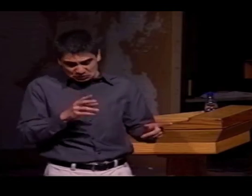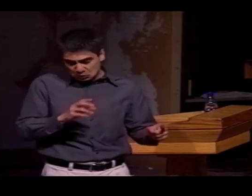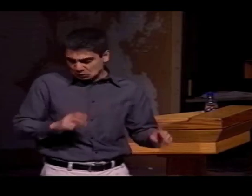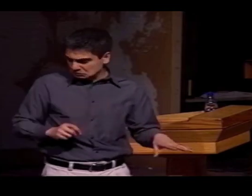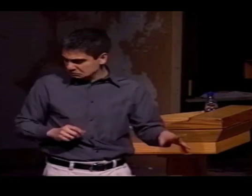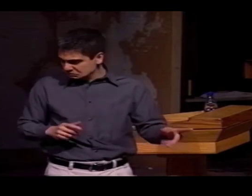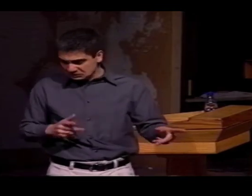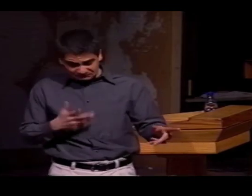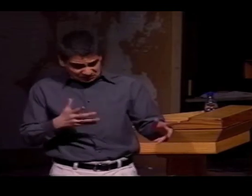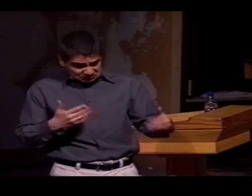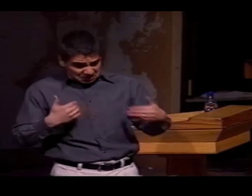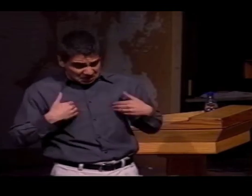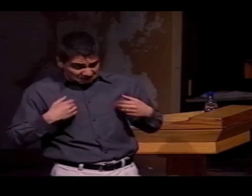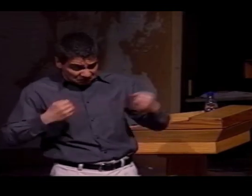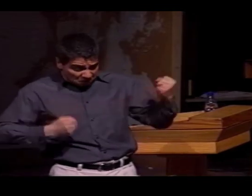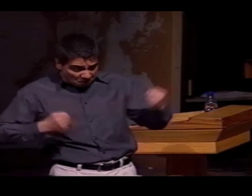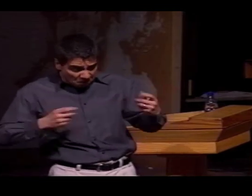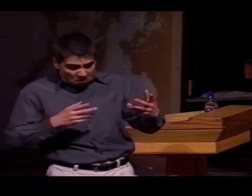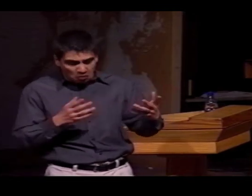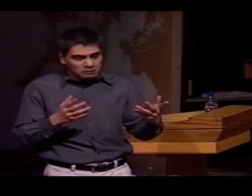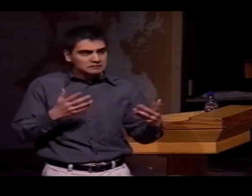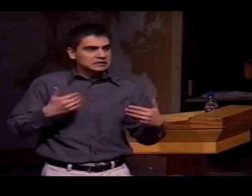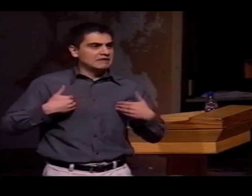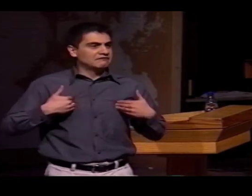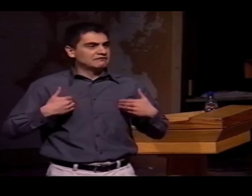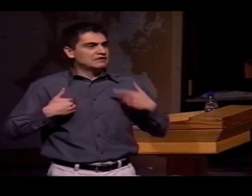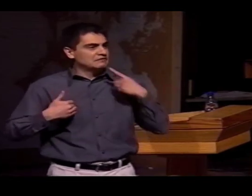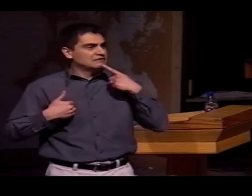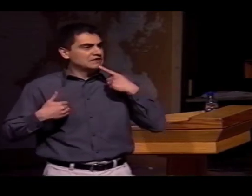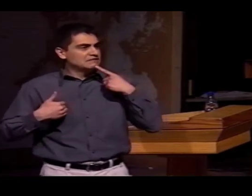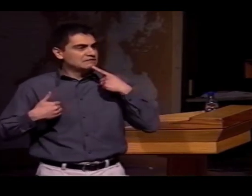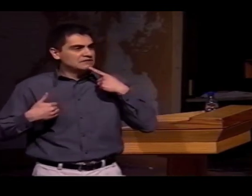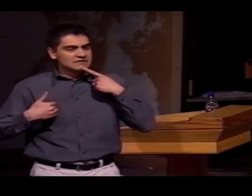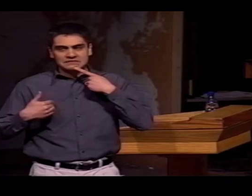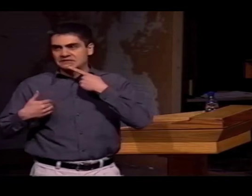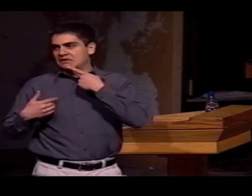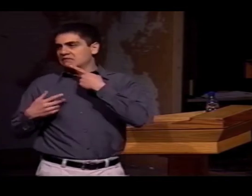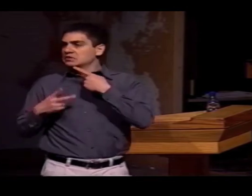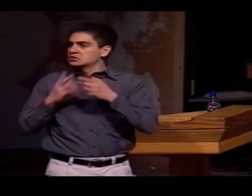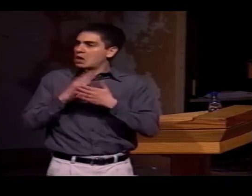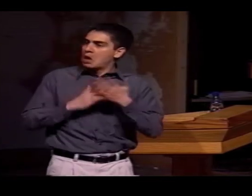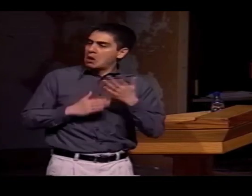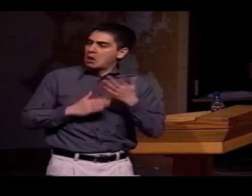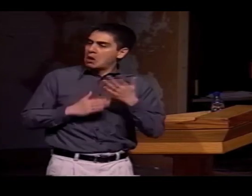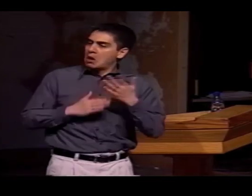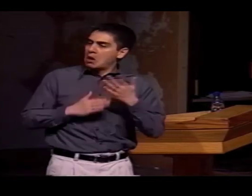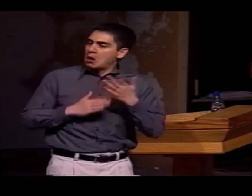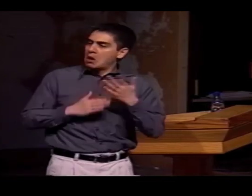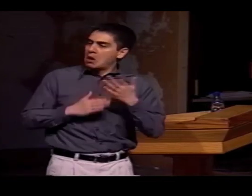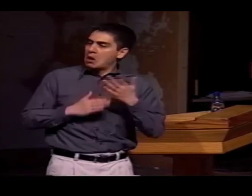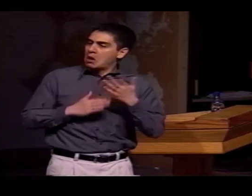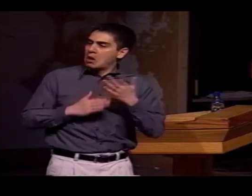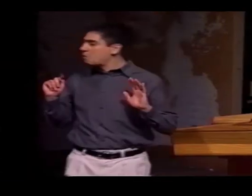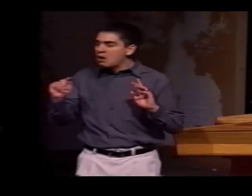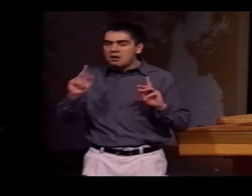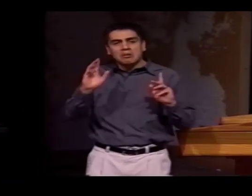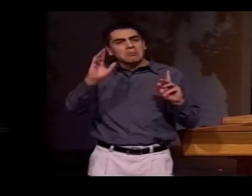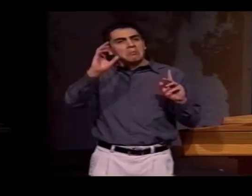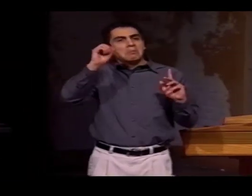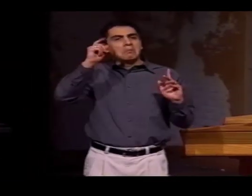OR YOU SAY "FFFINISH." THERE'S DIFFERENT "HAVEs." THE WORD--THE NON-MANUAL MOVEMENT FOR "HAVE"